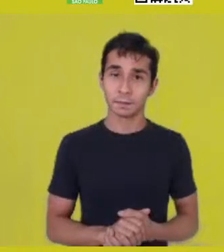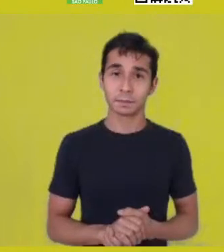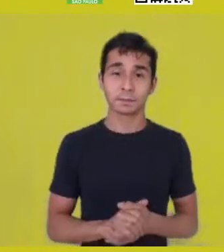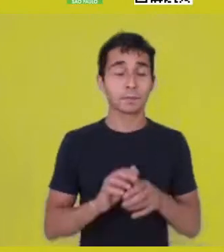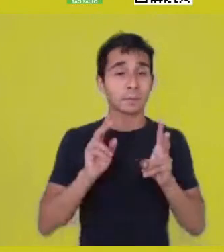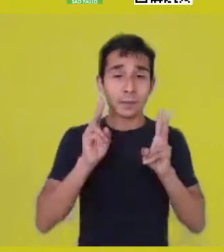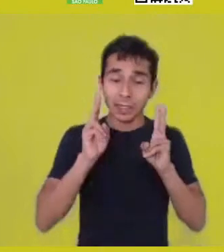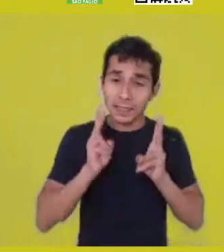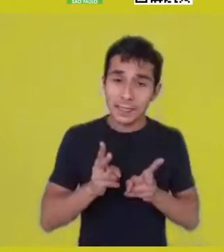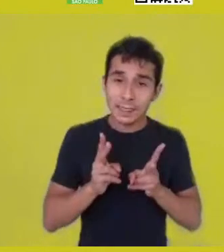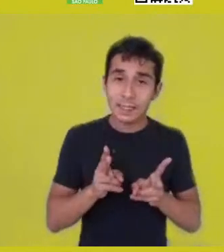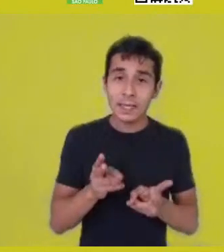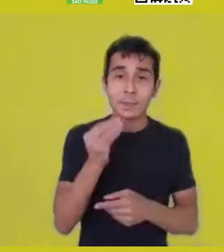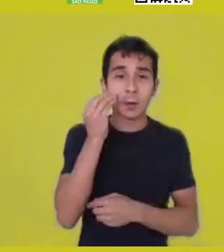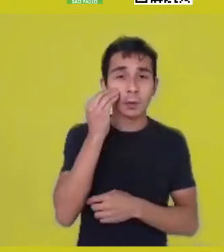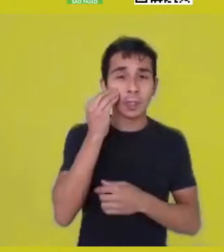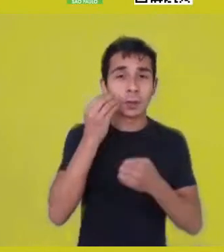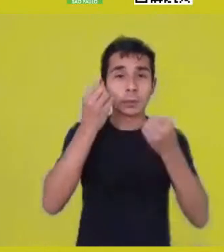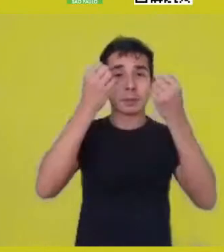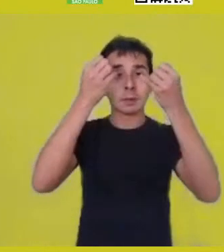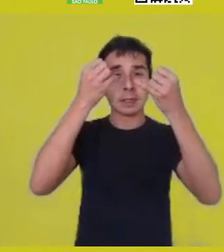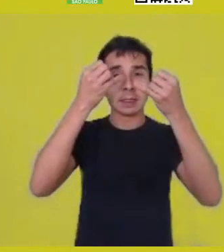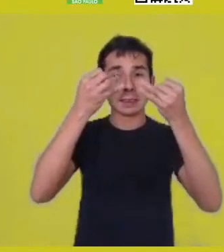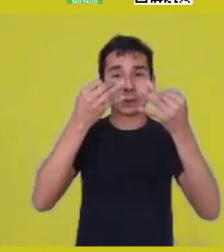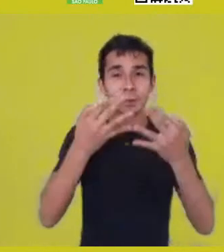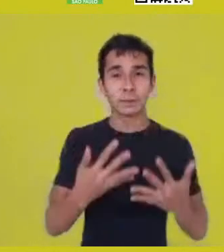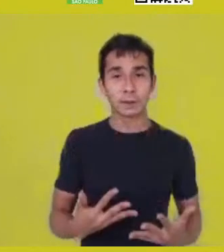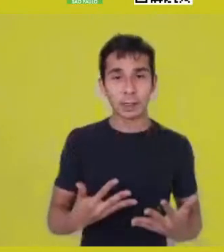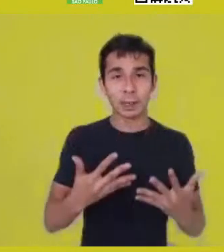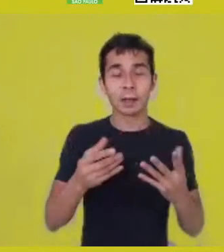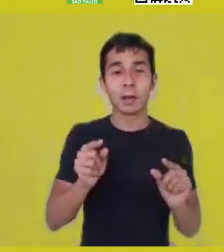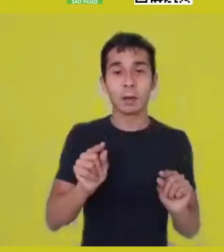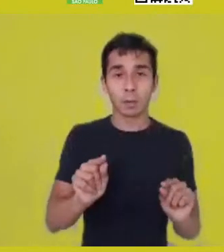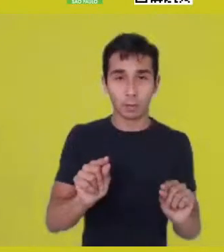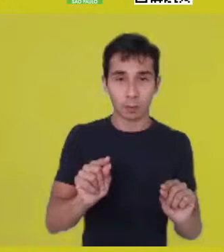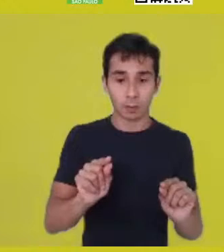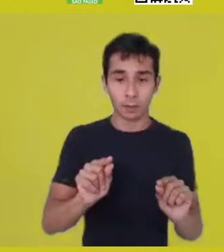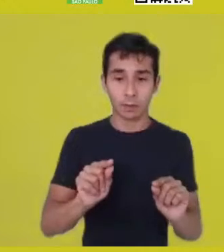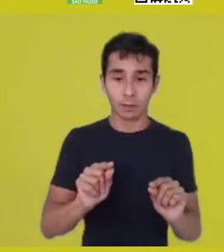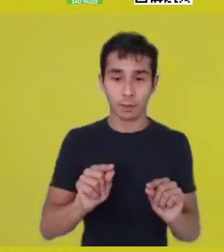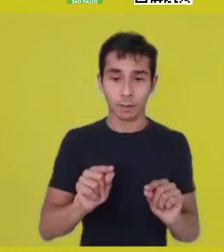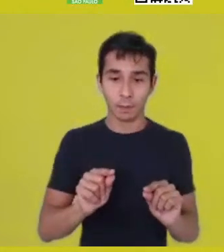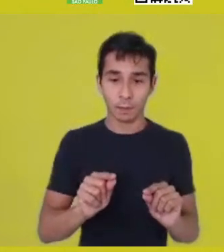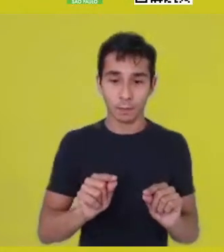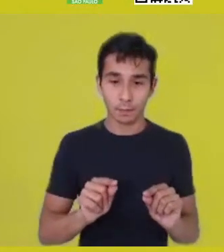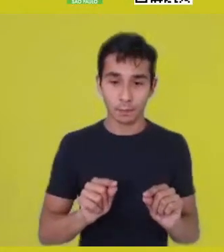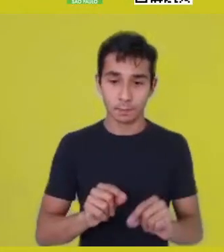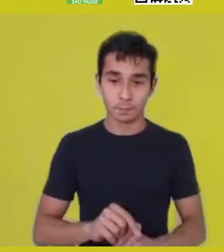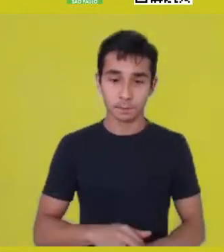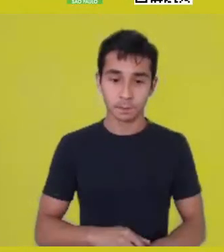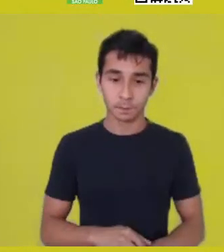that it’s too easy thinking